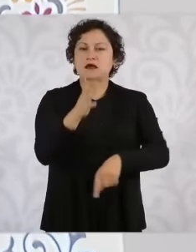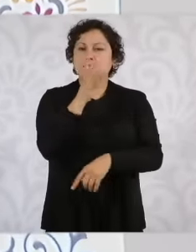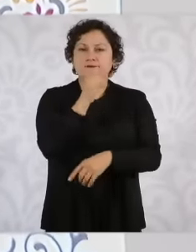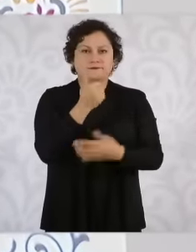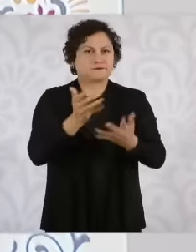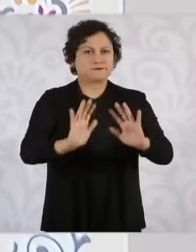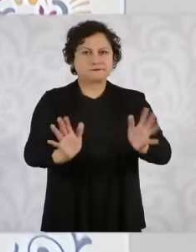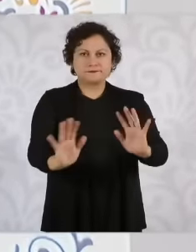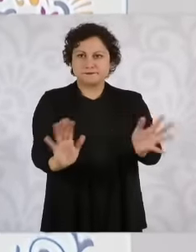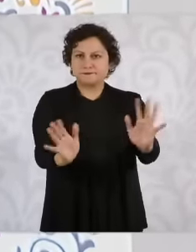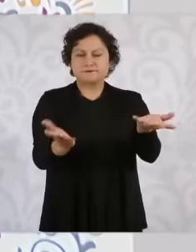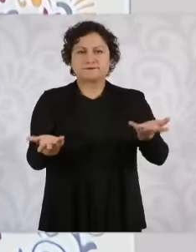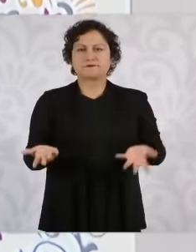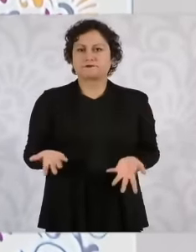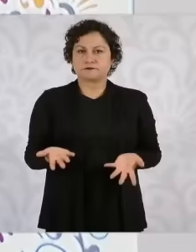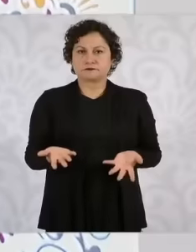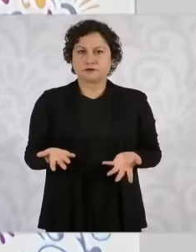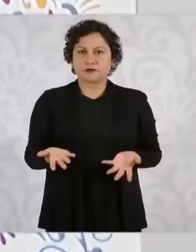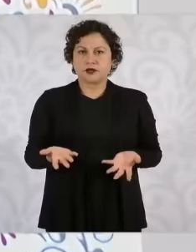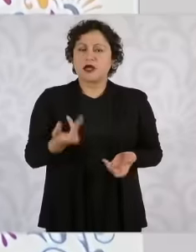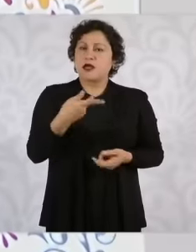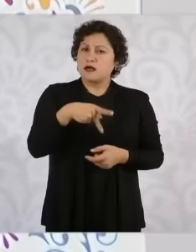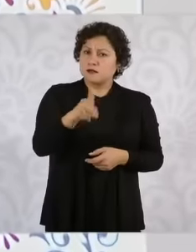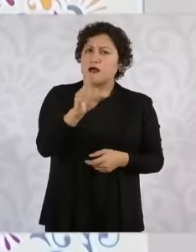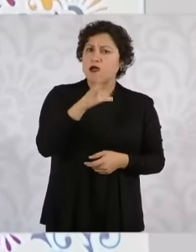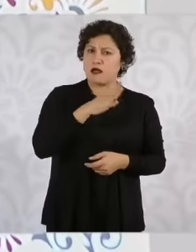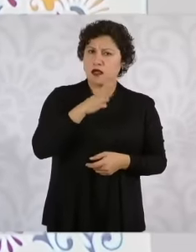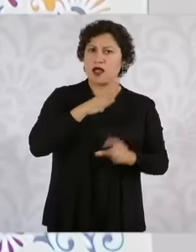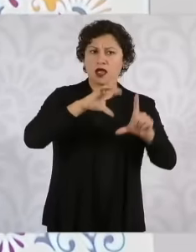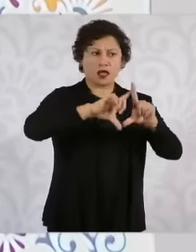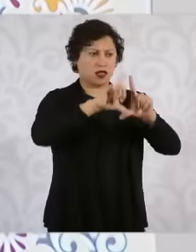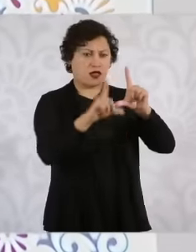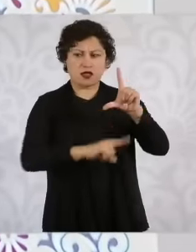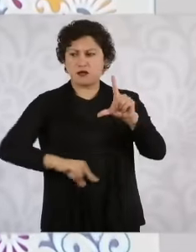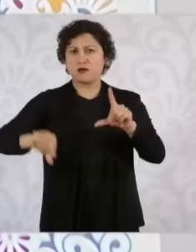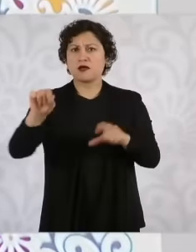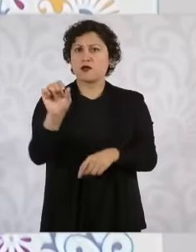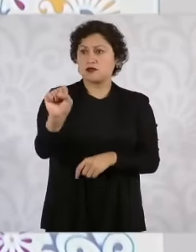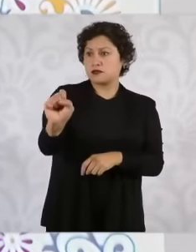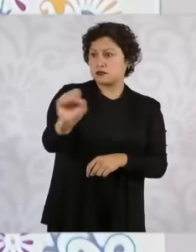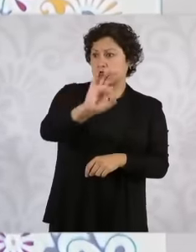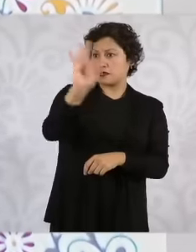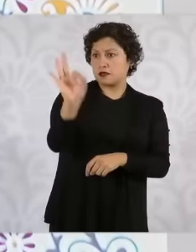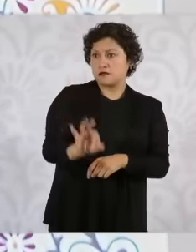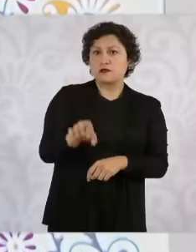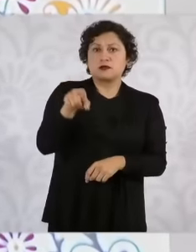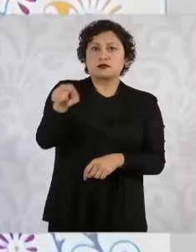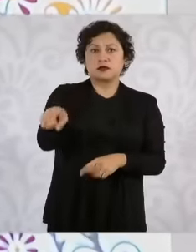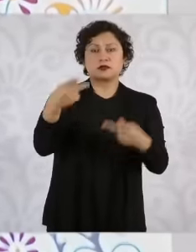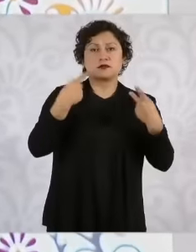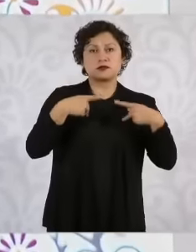is % of the voters who voted for an option for a